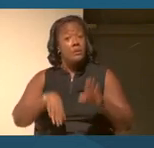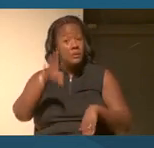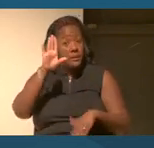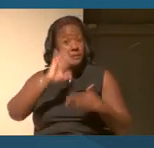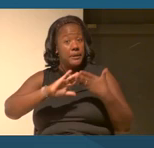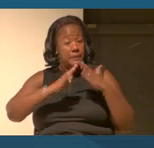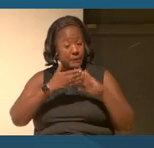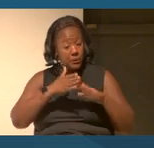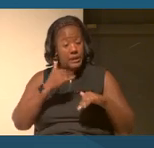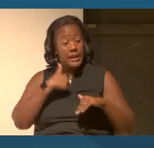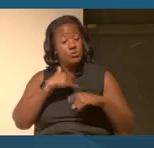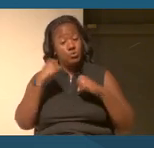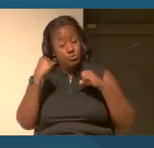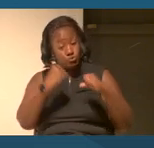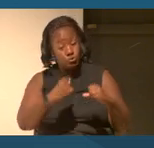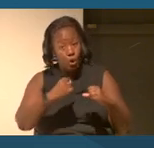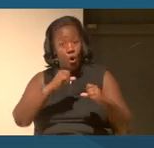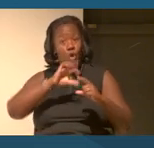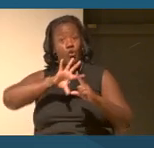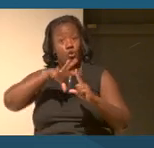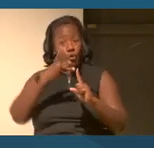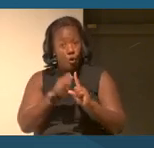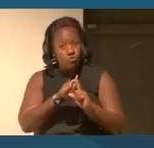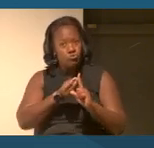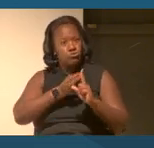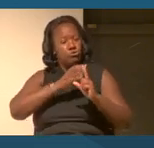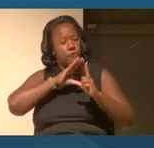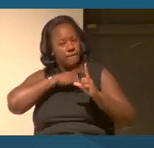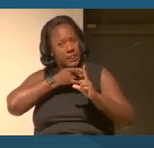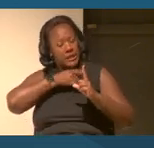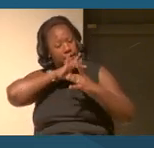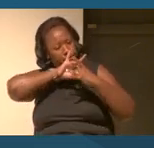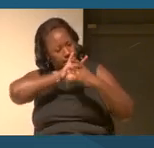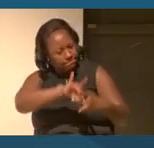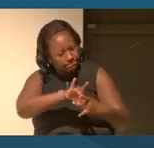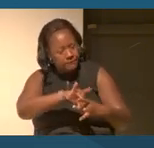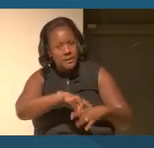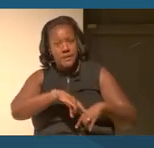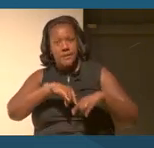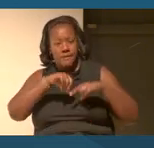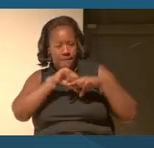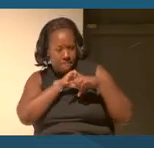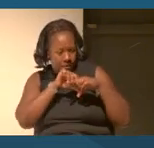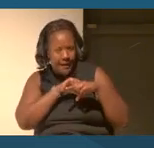a strong cultural sense of being, cultural practice organizations.